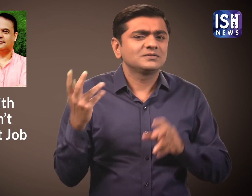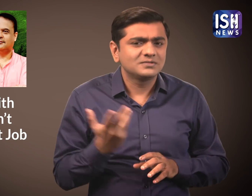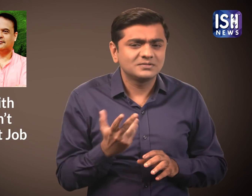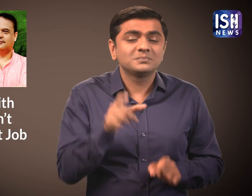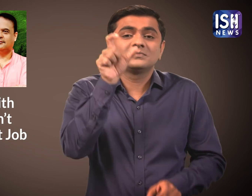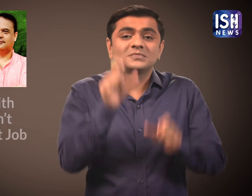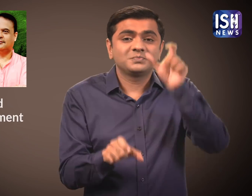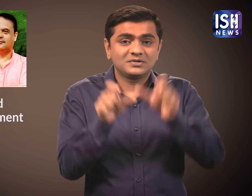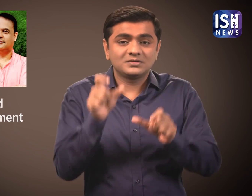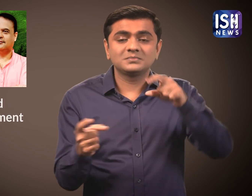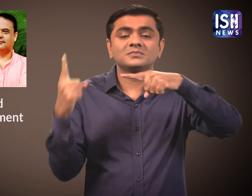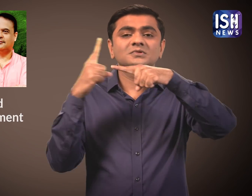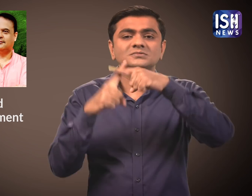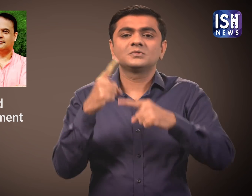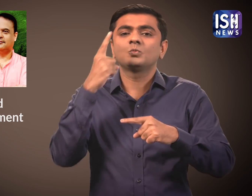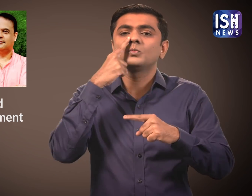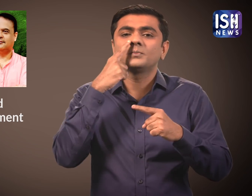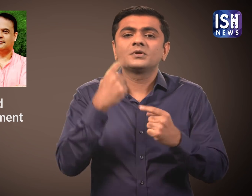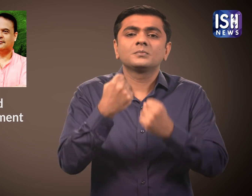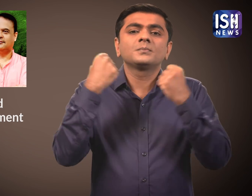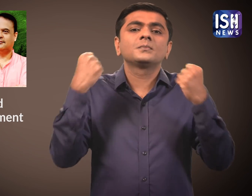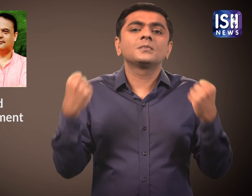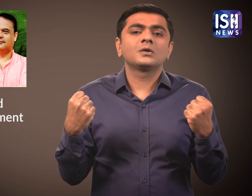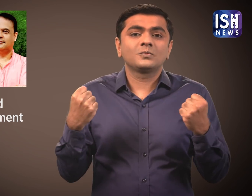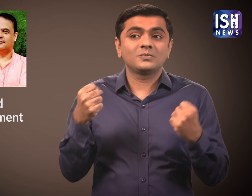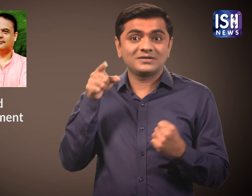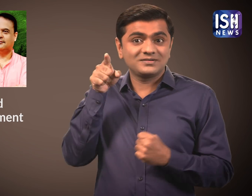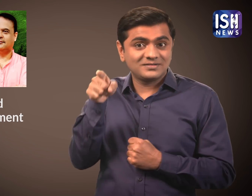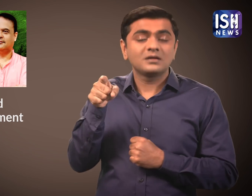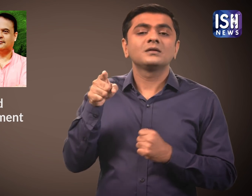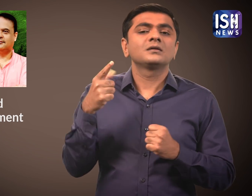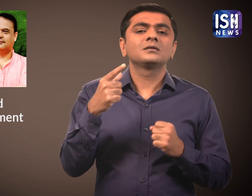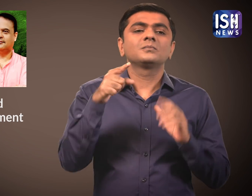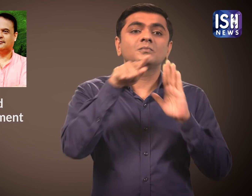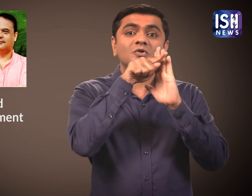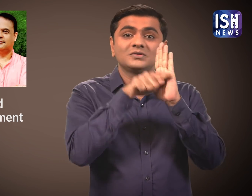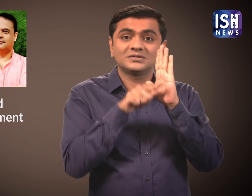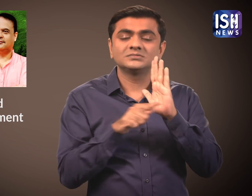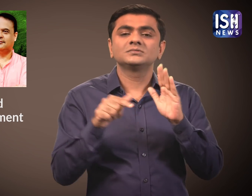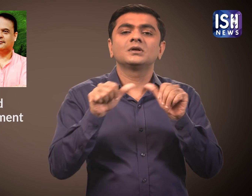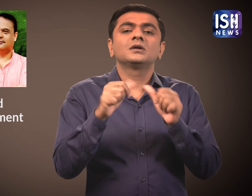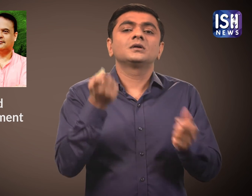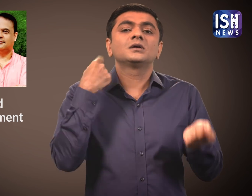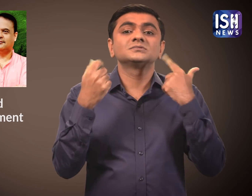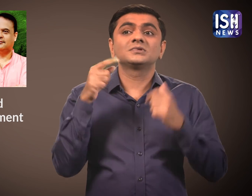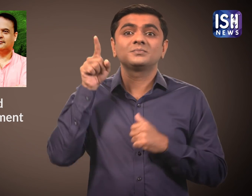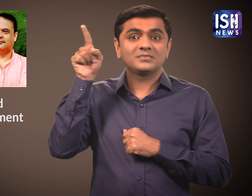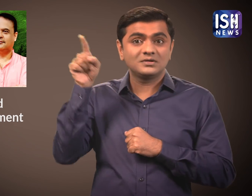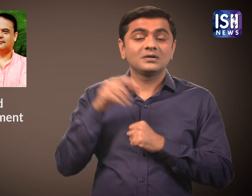‘The Population and Women Empowerment Policy of Assam’